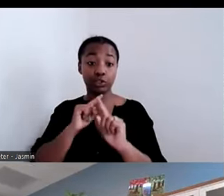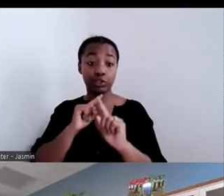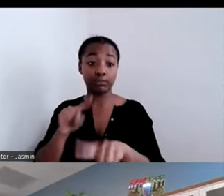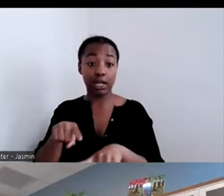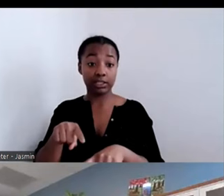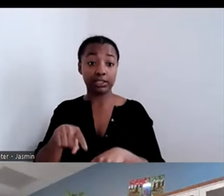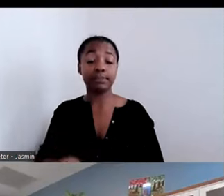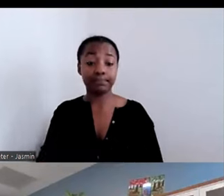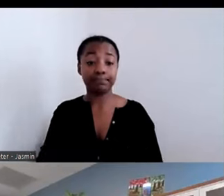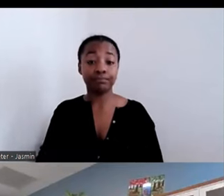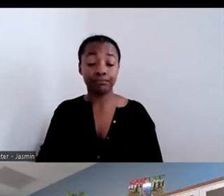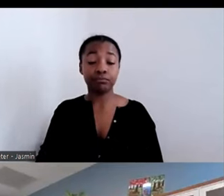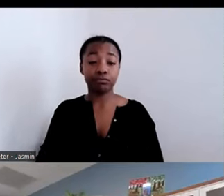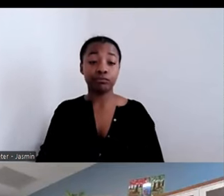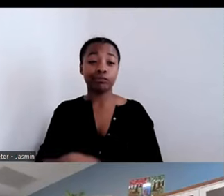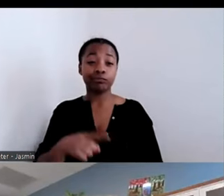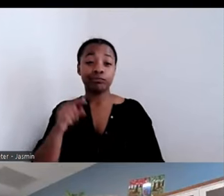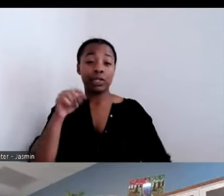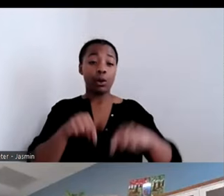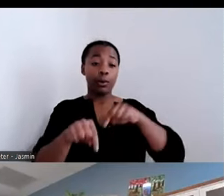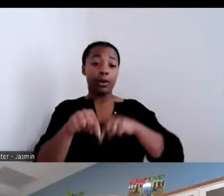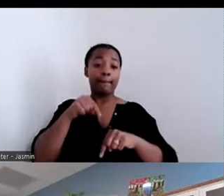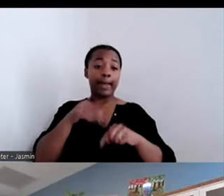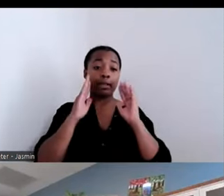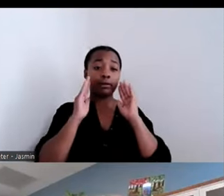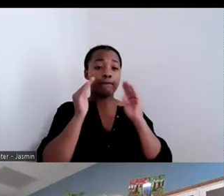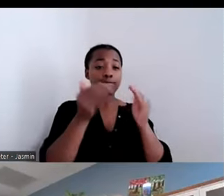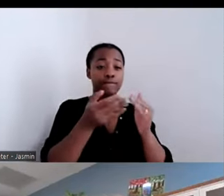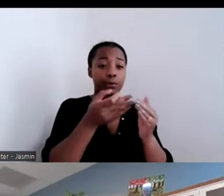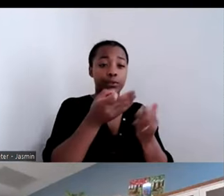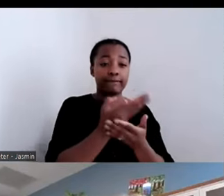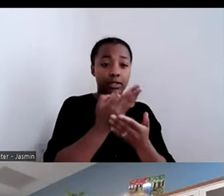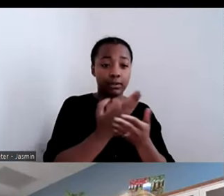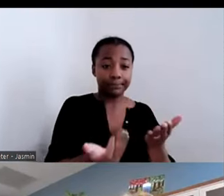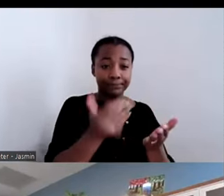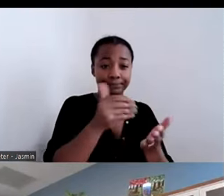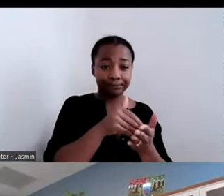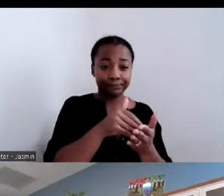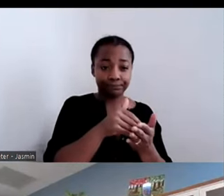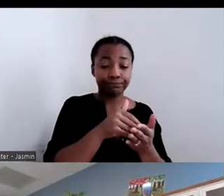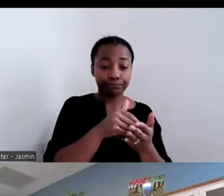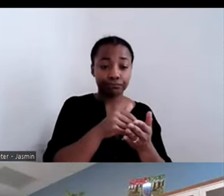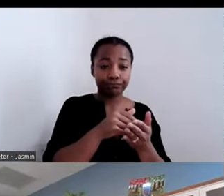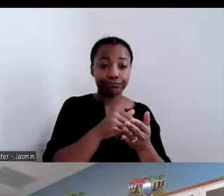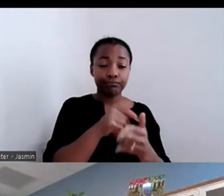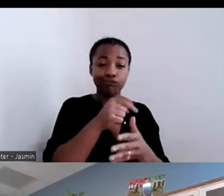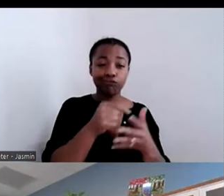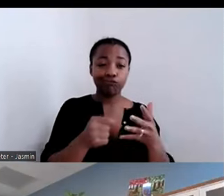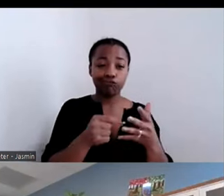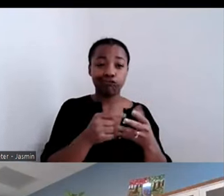funding question. Vicki, there are a number of questions where people are asking if you